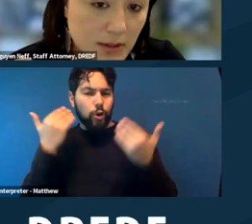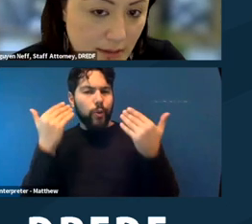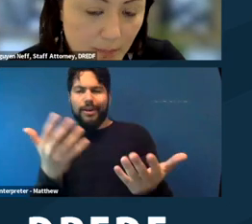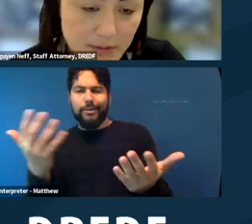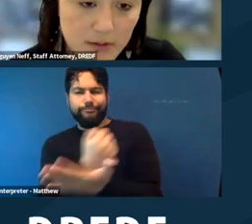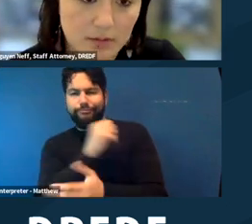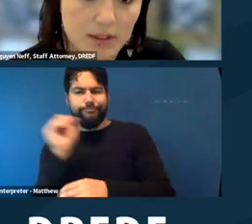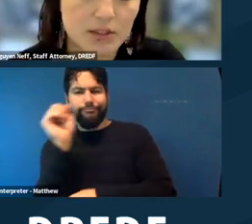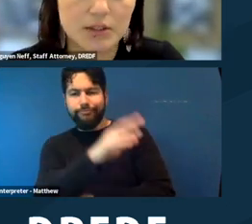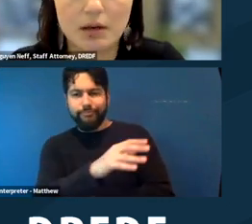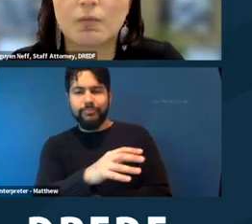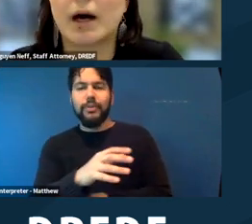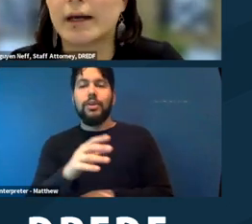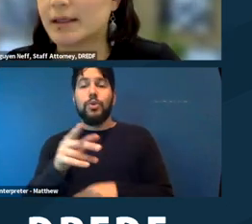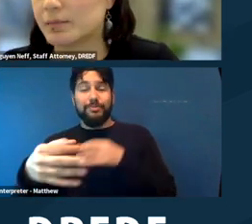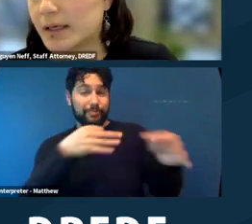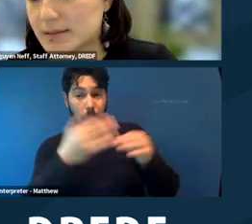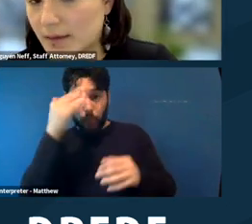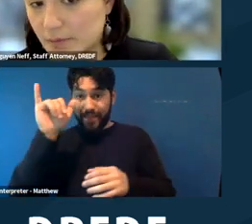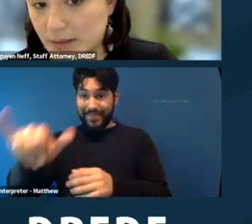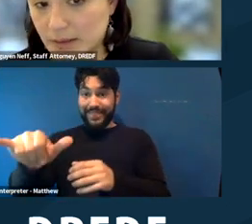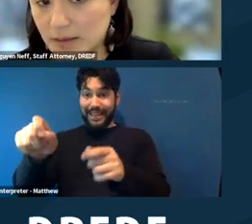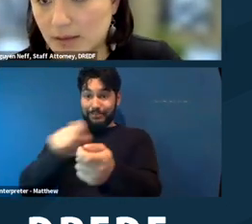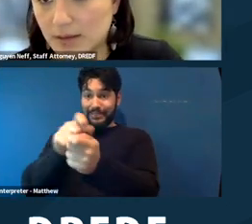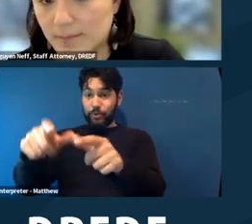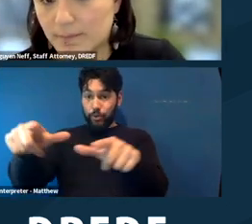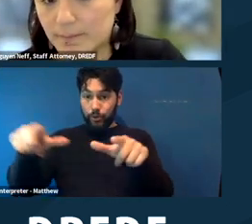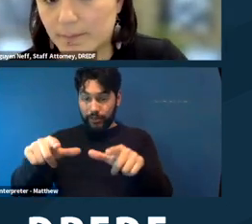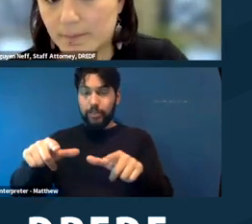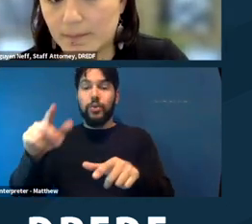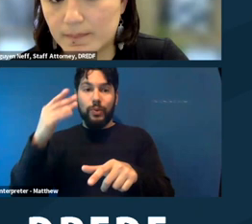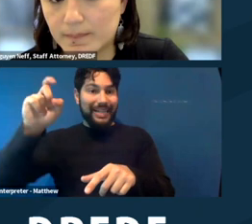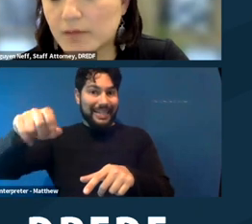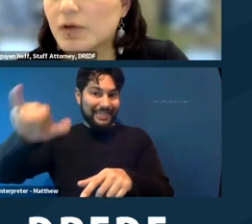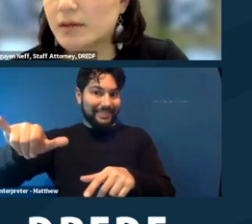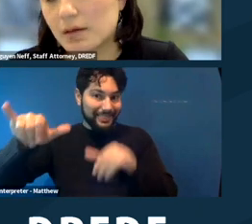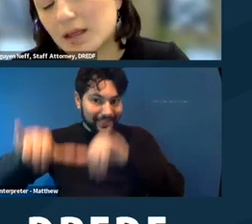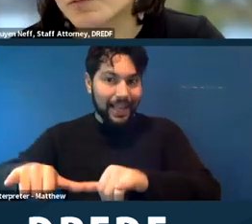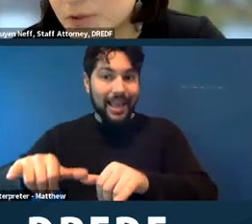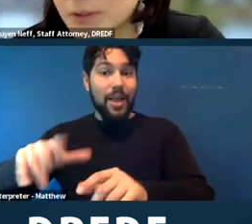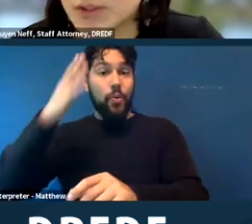need that particular location and why it applies to everybody. And unfortunately,